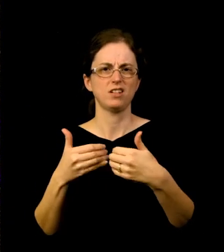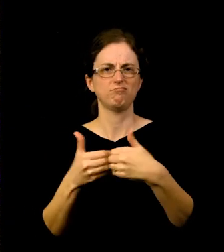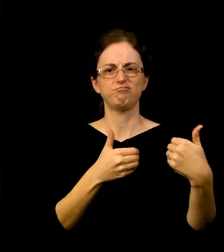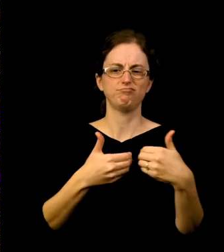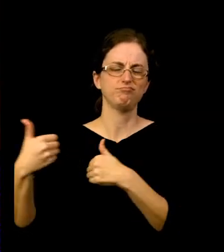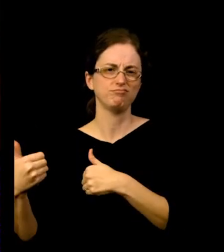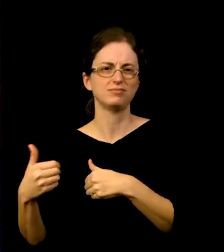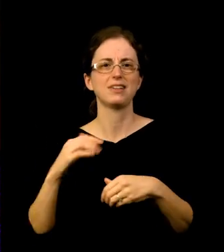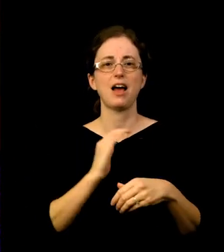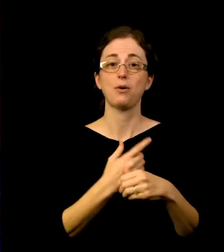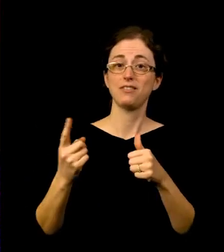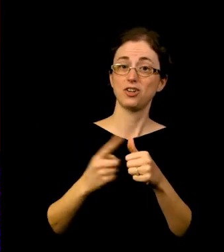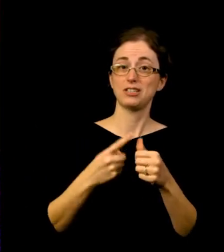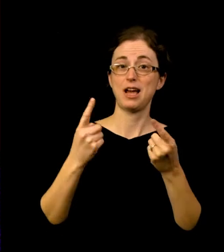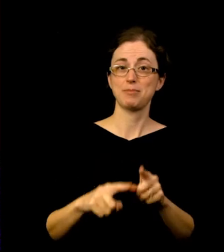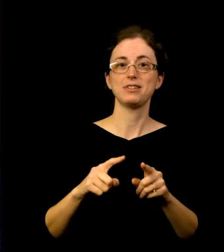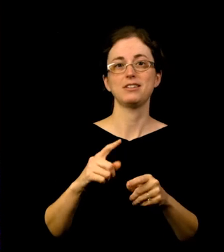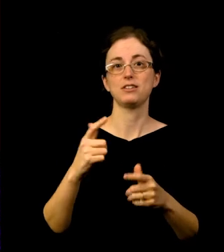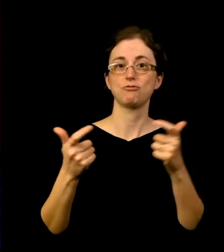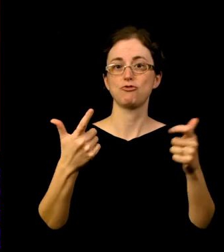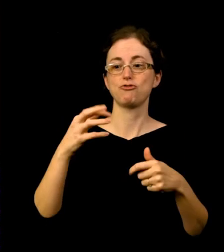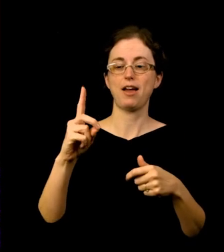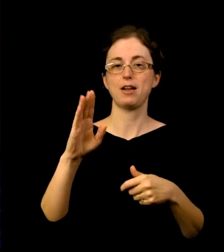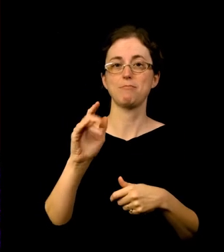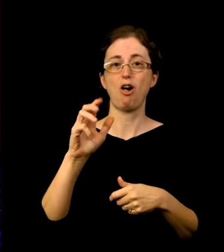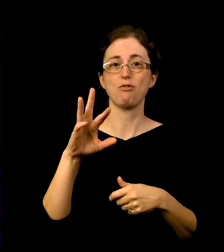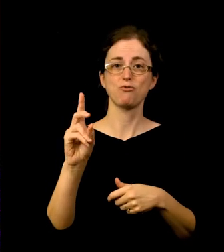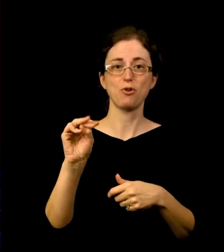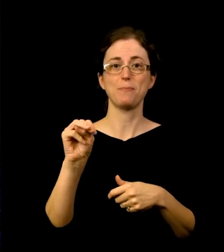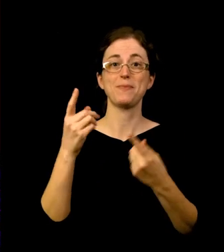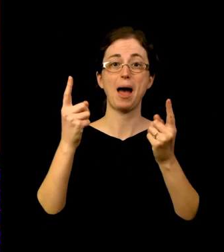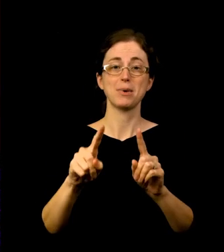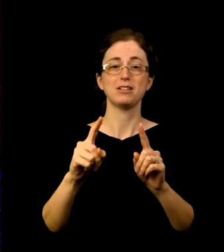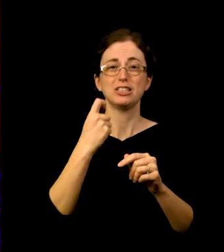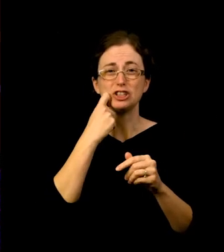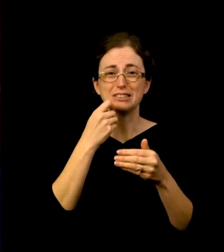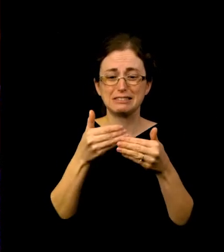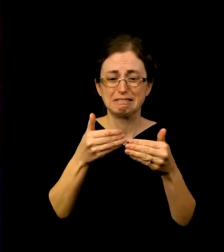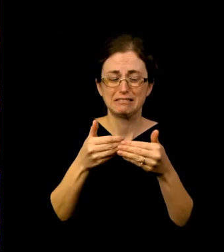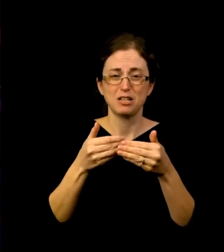Grand Ballroom just days before the COVID-19 lockdown with a surprise appearance from 2020 Academy